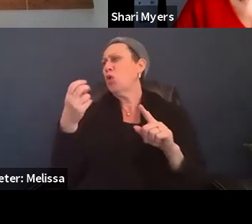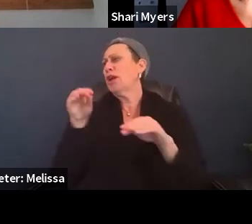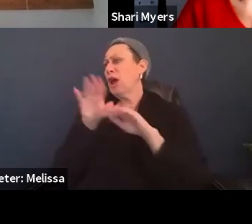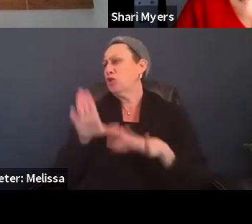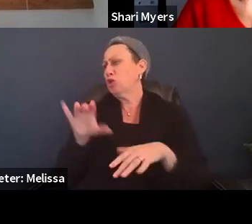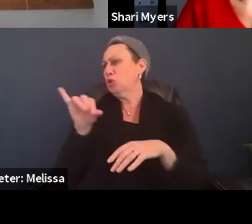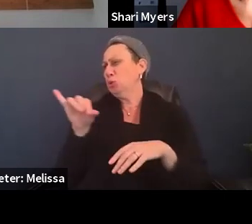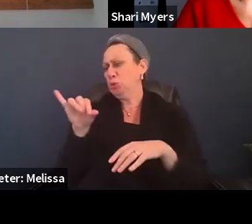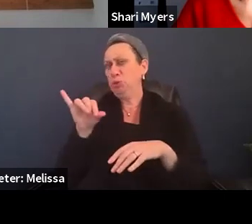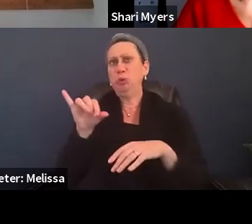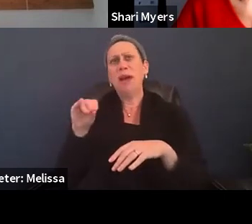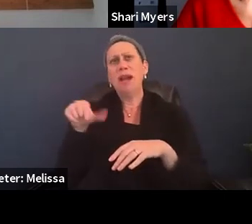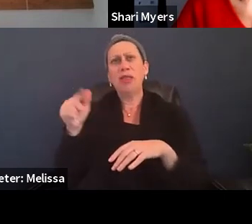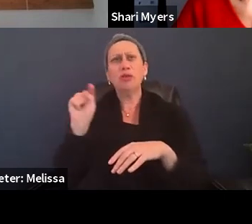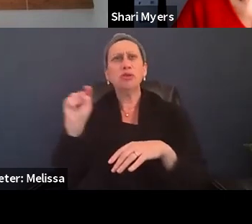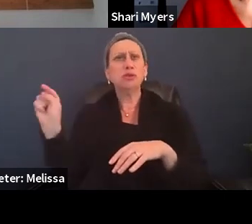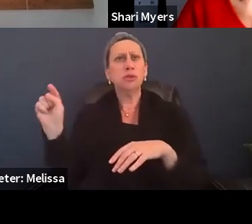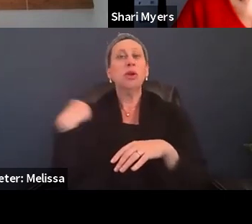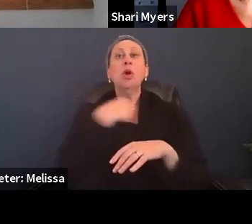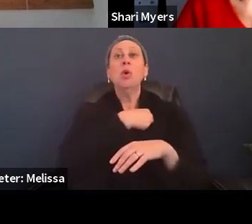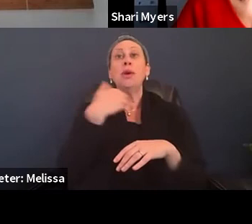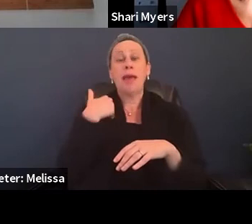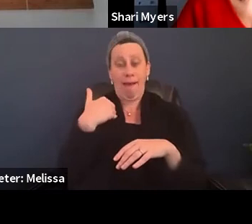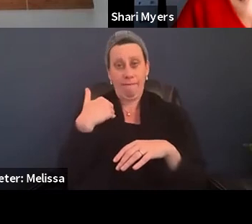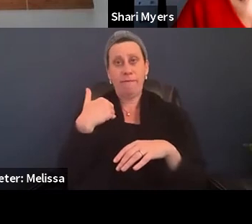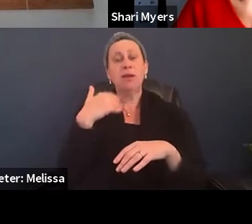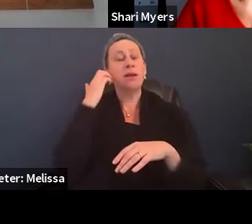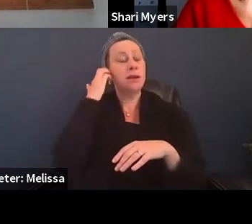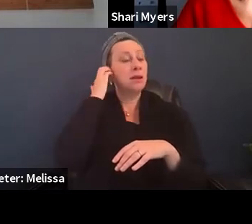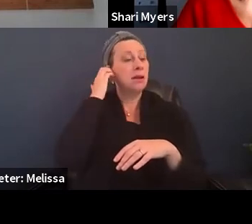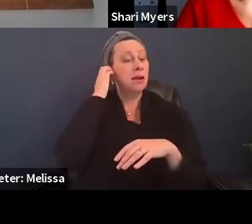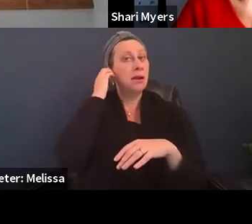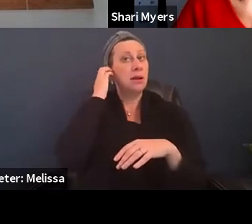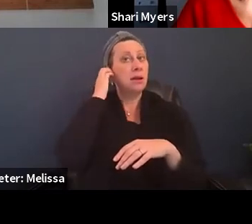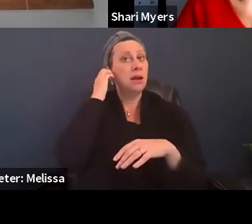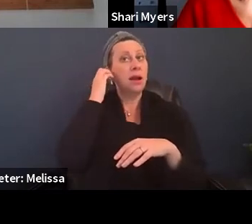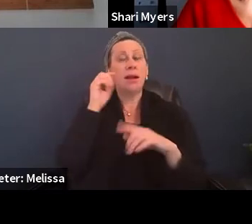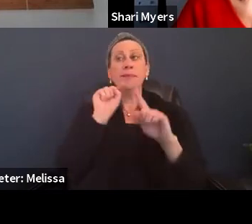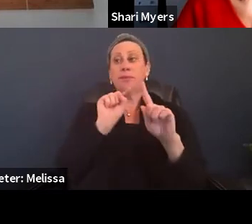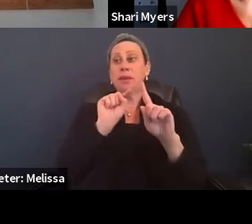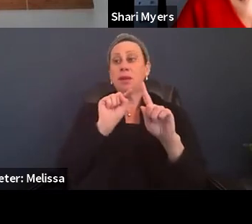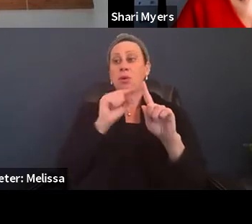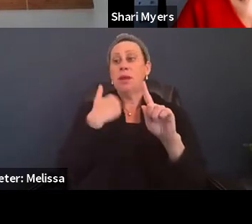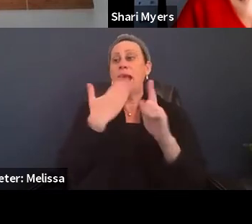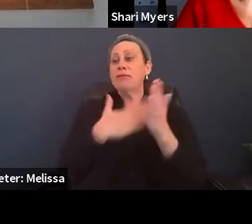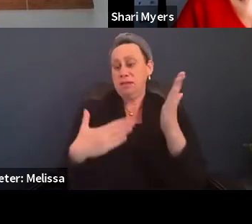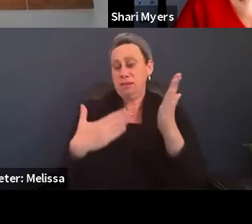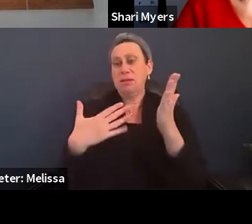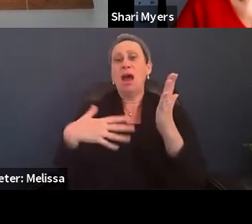And we also have parameters by which retirees who at the time of their retirement